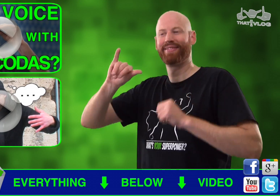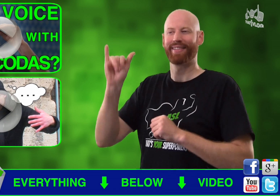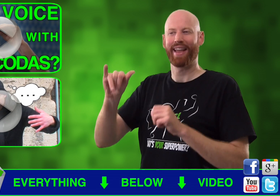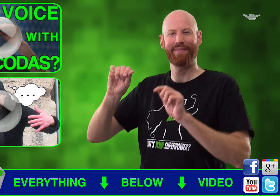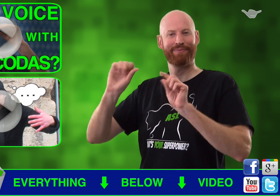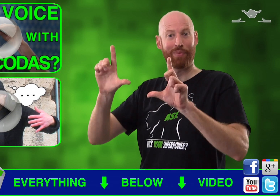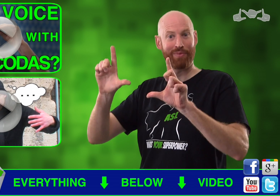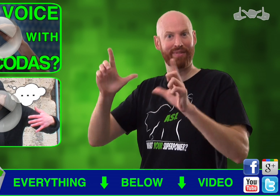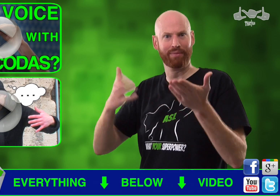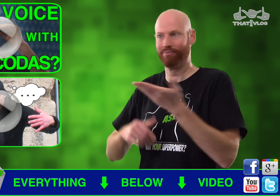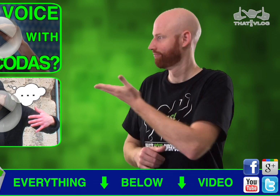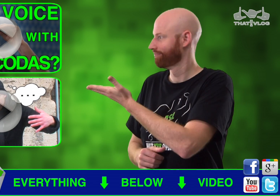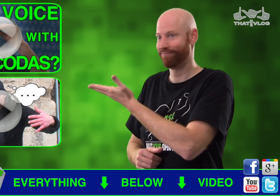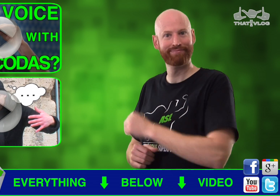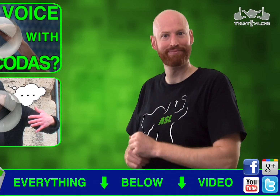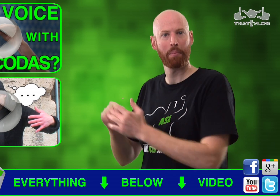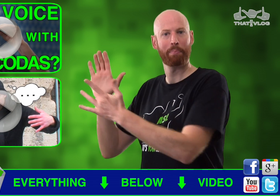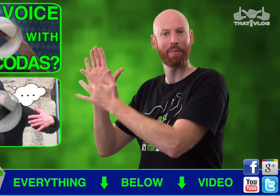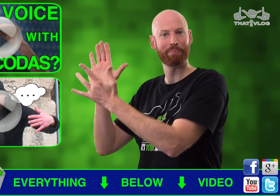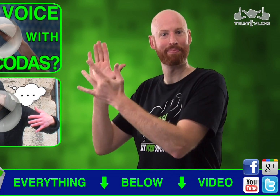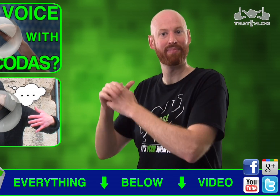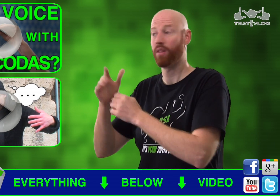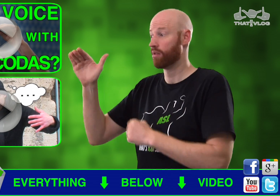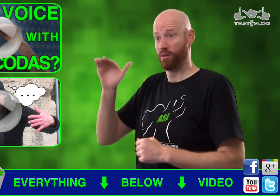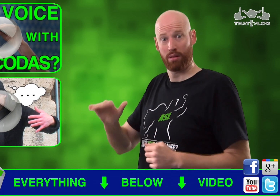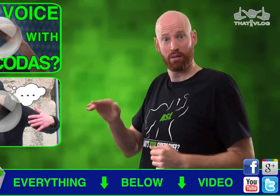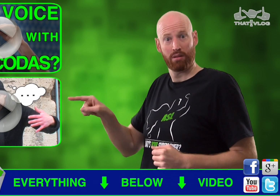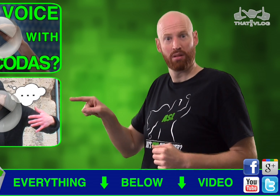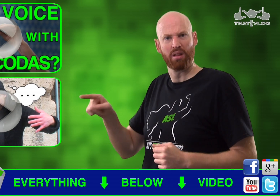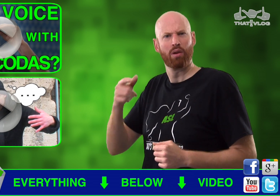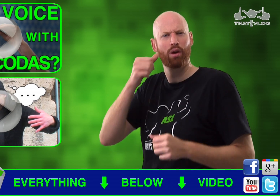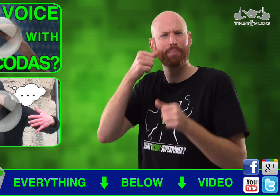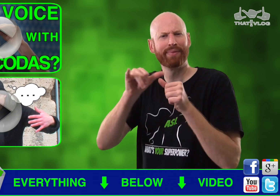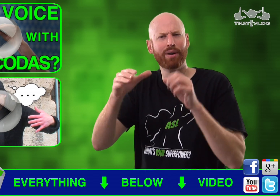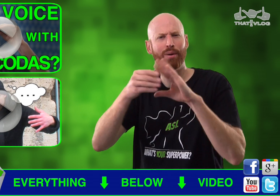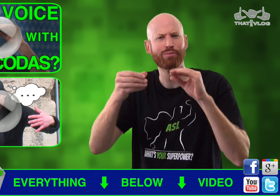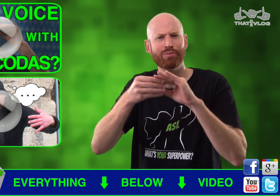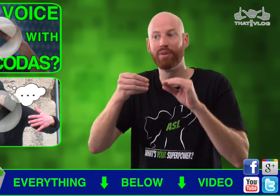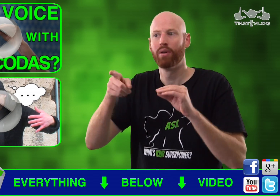want to see last week's episode of That!Vlog you can click on this box right up here OR, remember I was